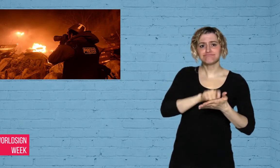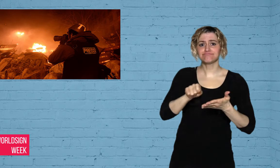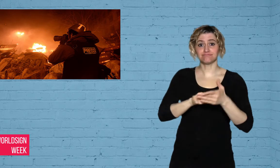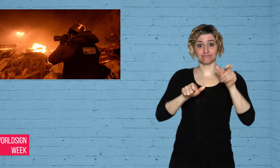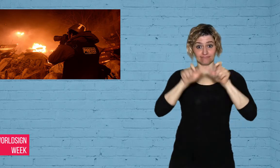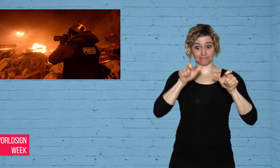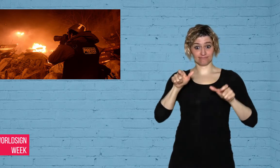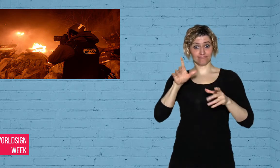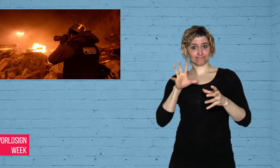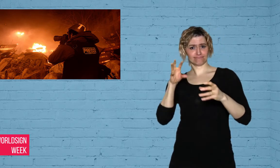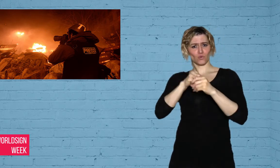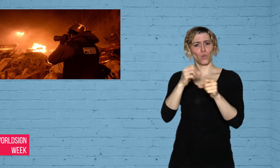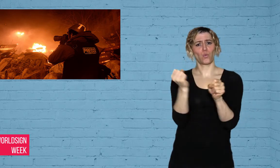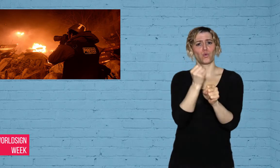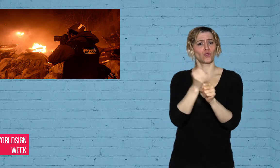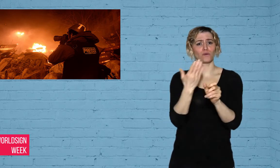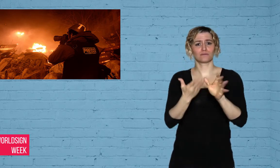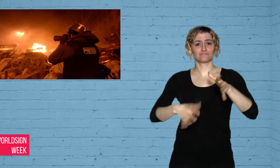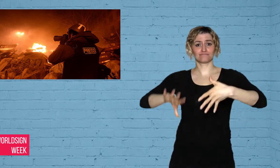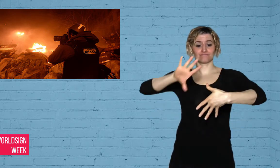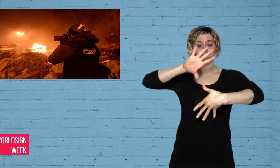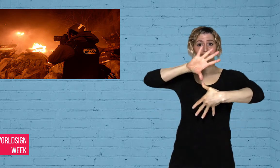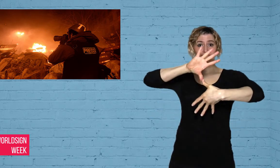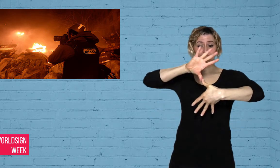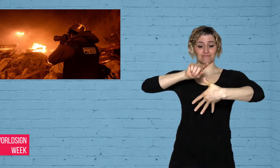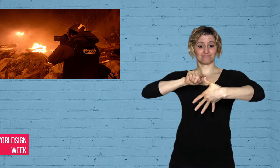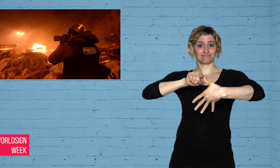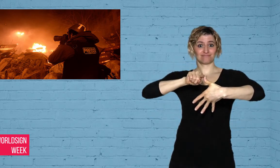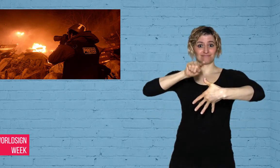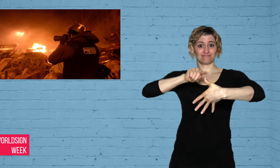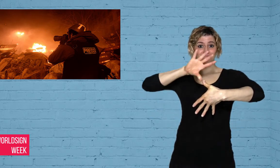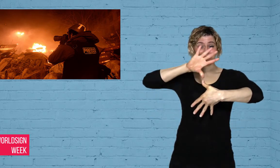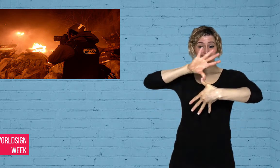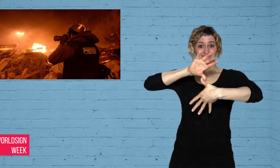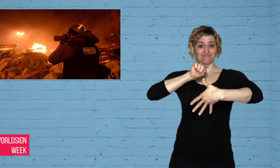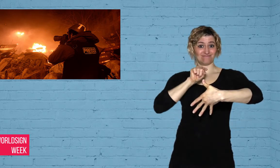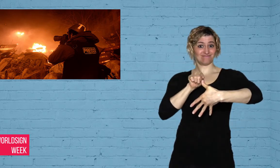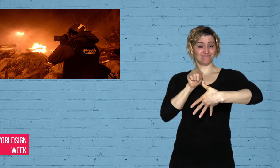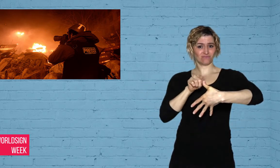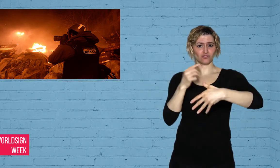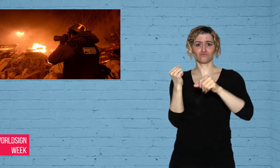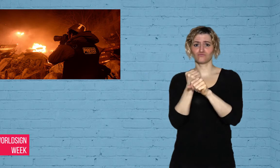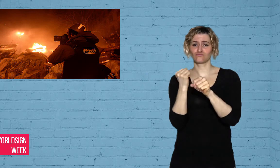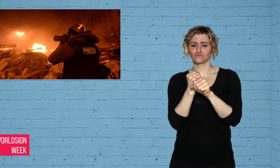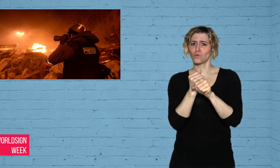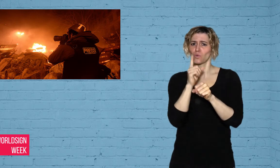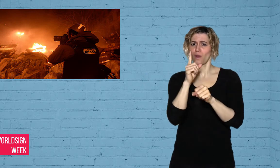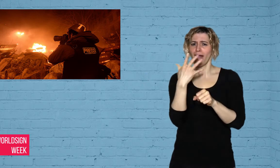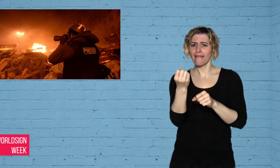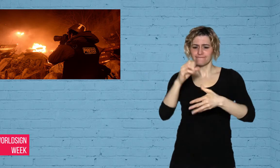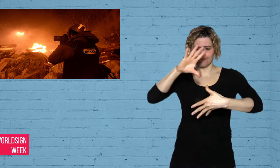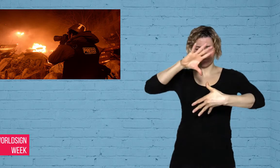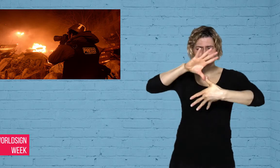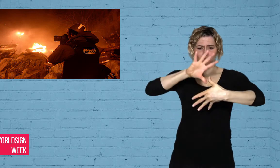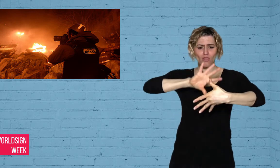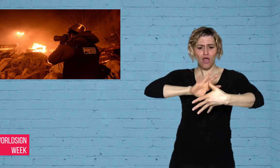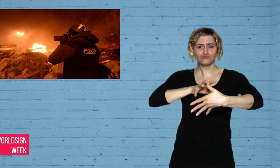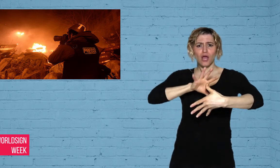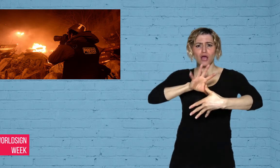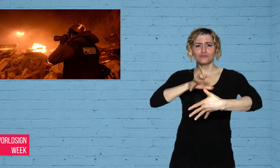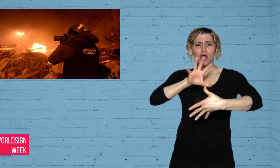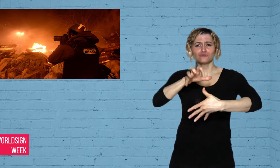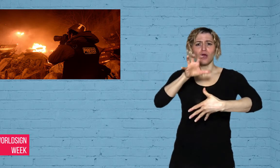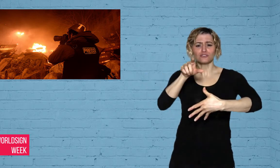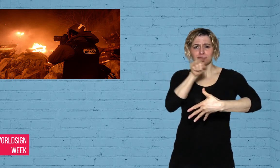dangerous country for journalists